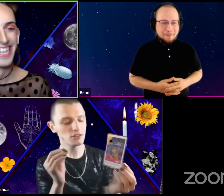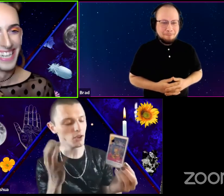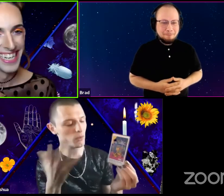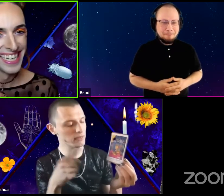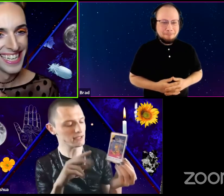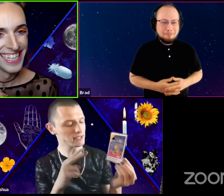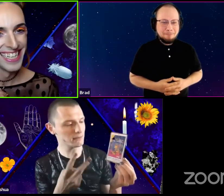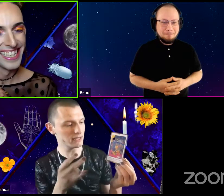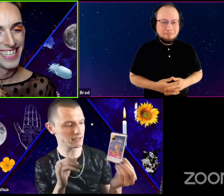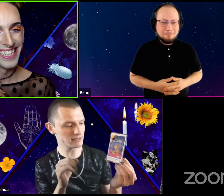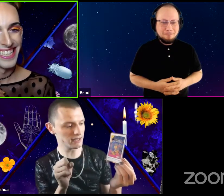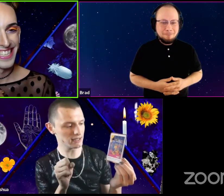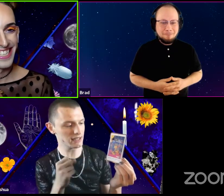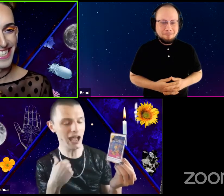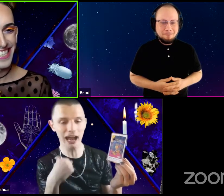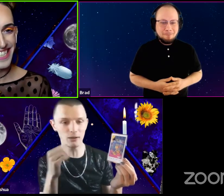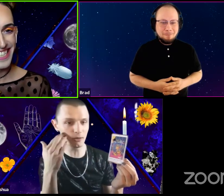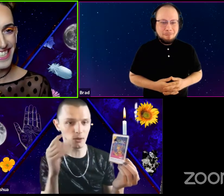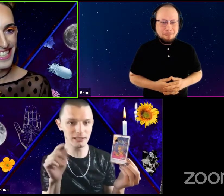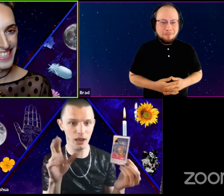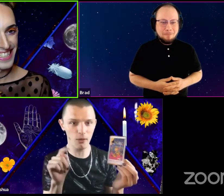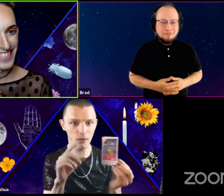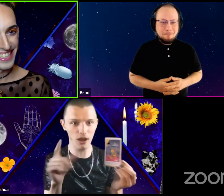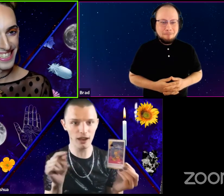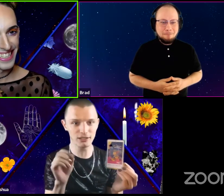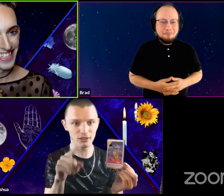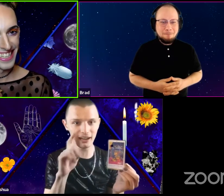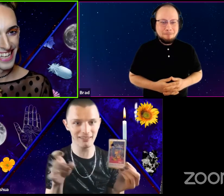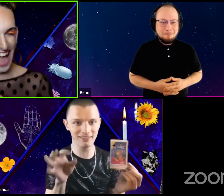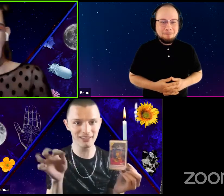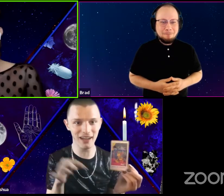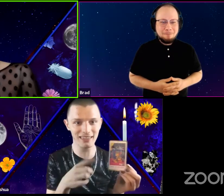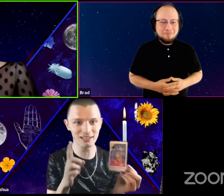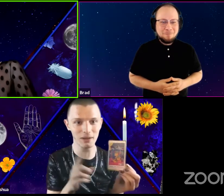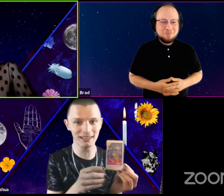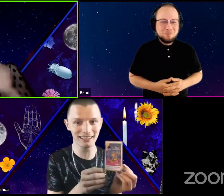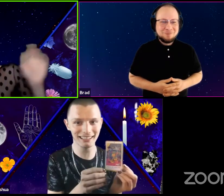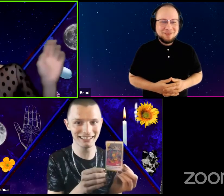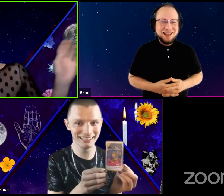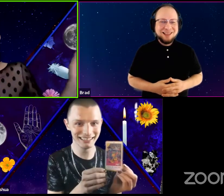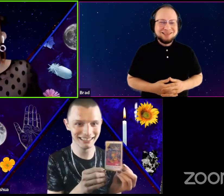So what this means is, I don't know, Tarot cards, so you're going to have to define this one.